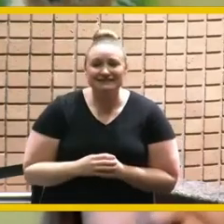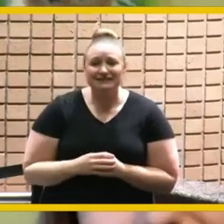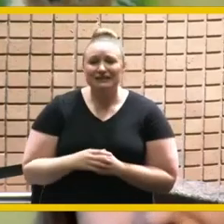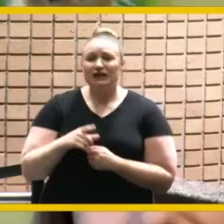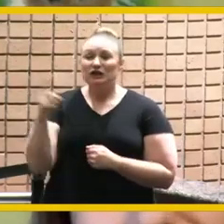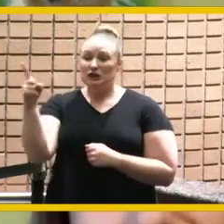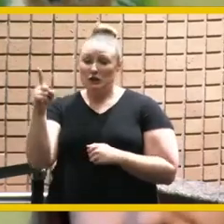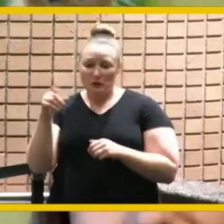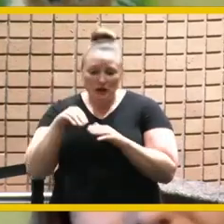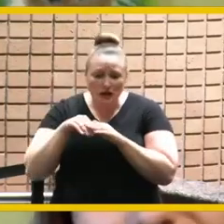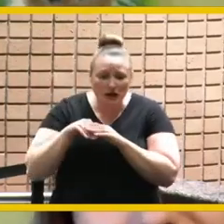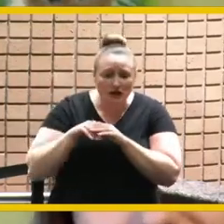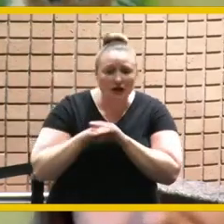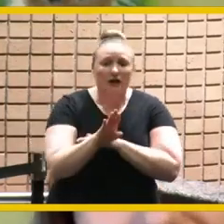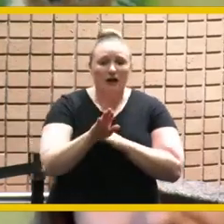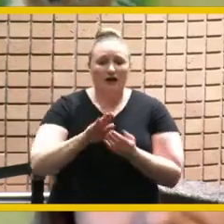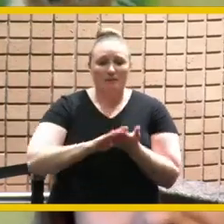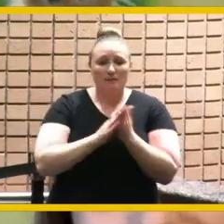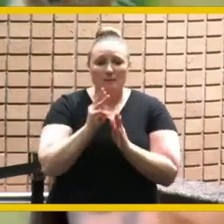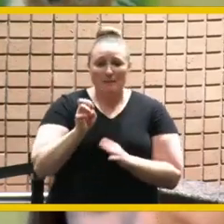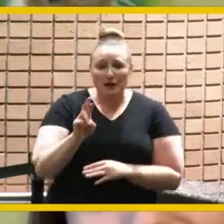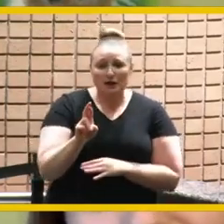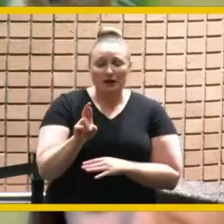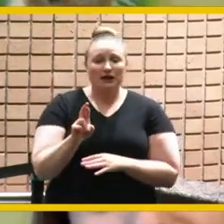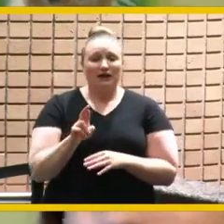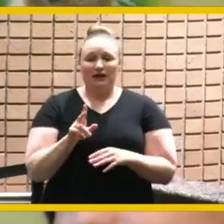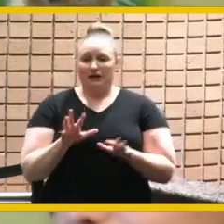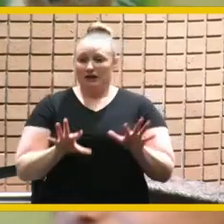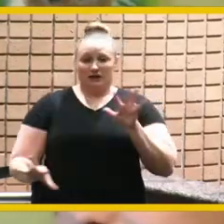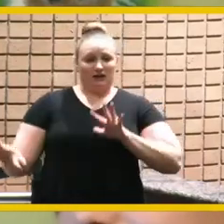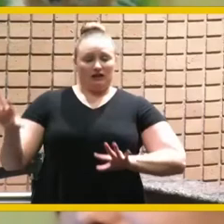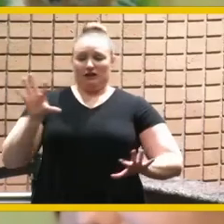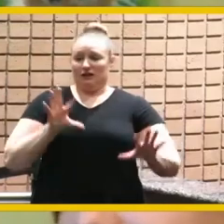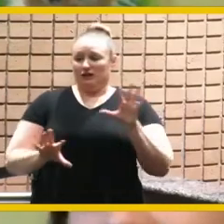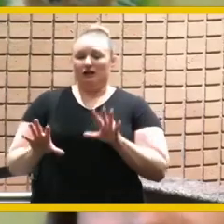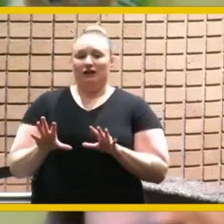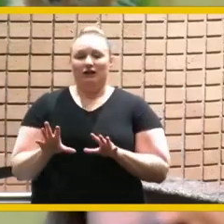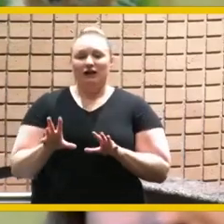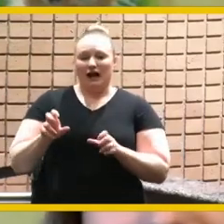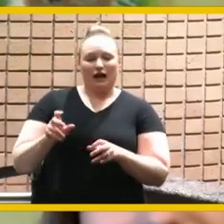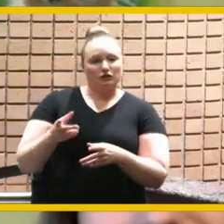even moved into your mayoral office and you had to deal with the chris christopher dorner uh tragedy